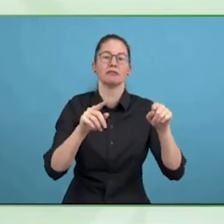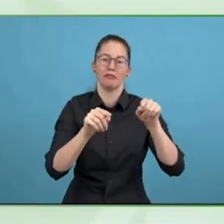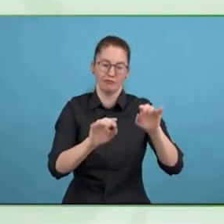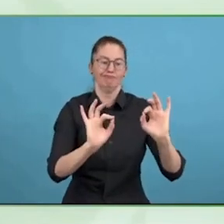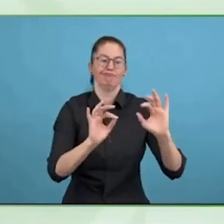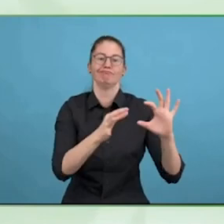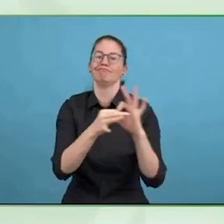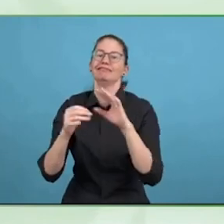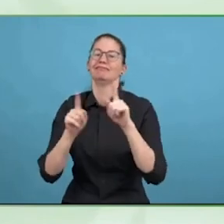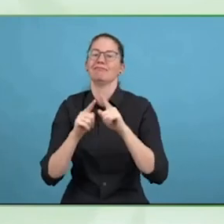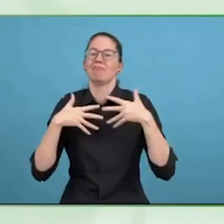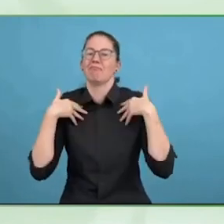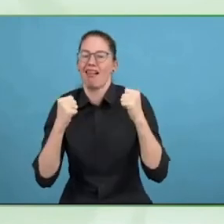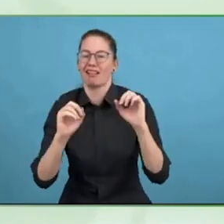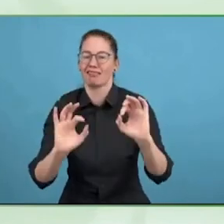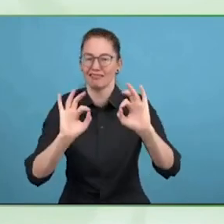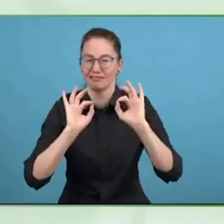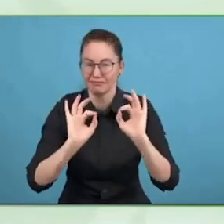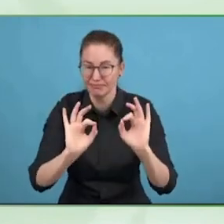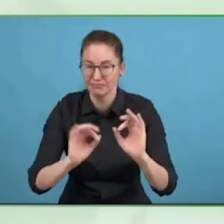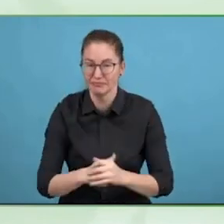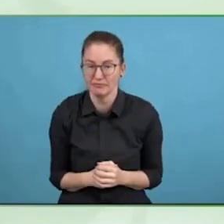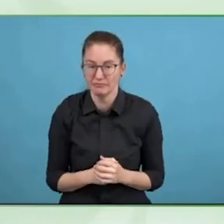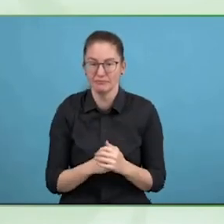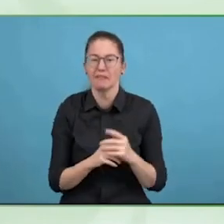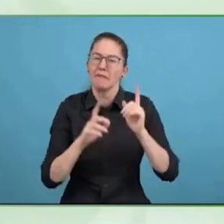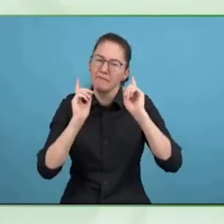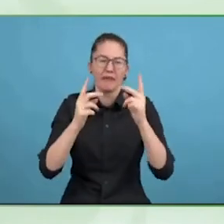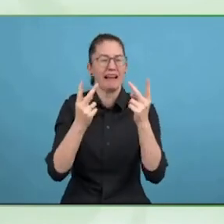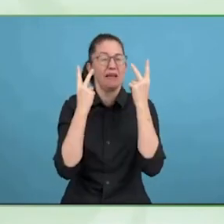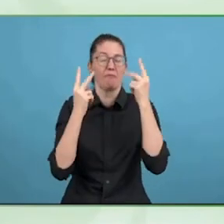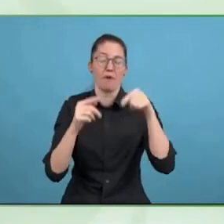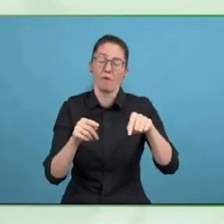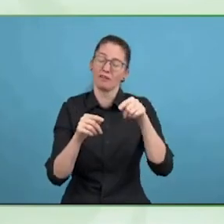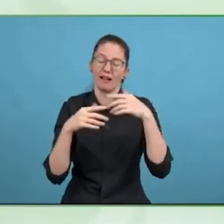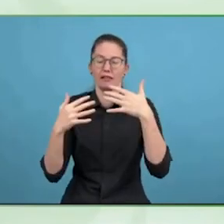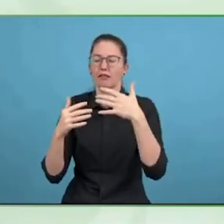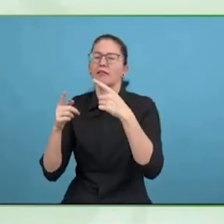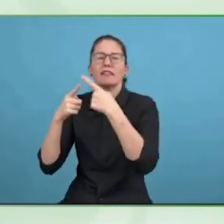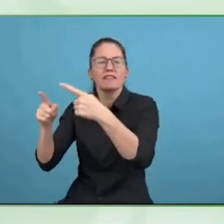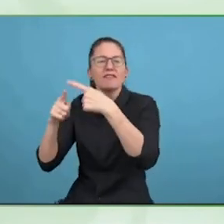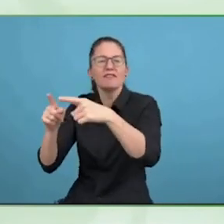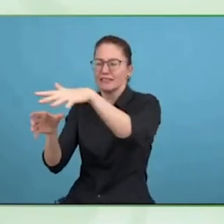dignified and also independent and productive life. So, I think that is a very important message.